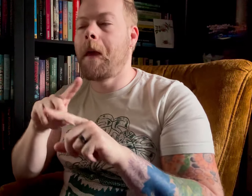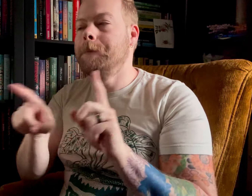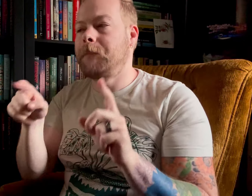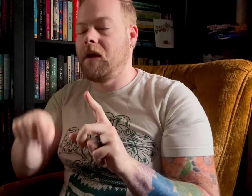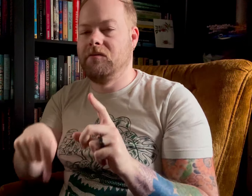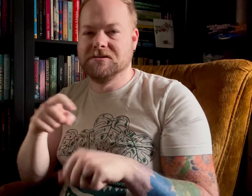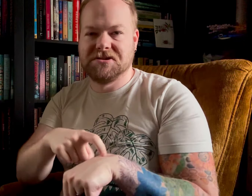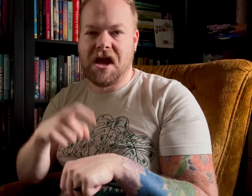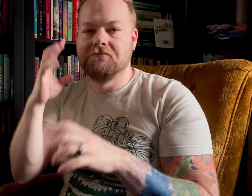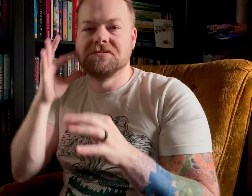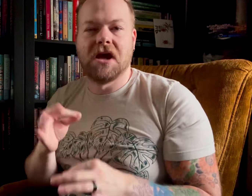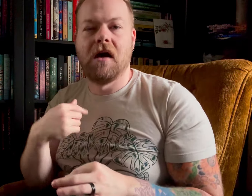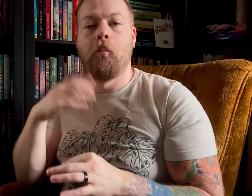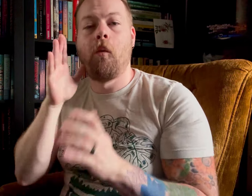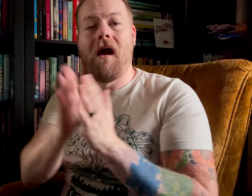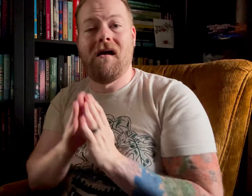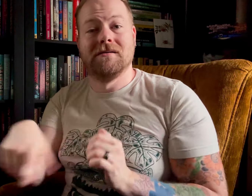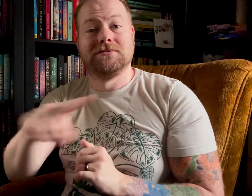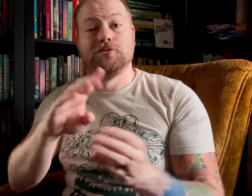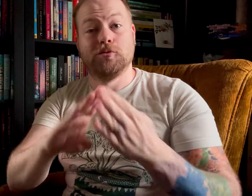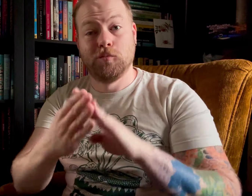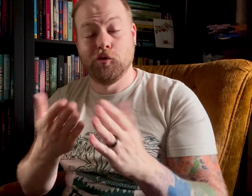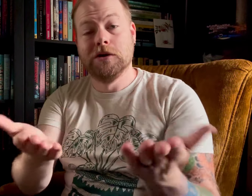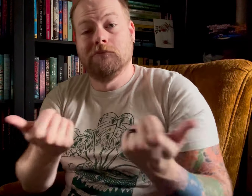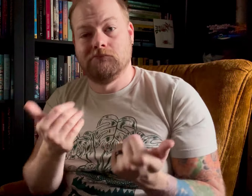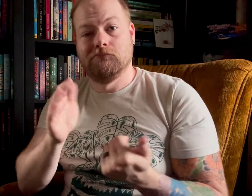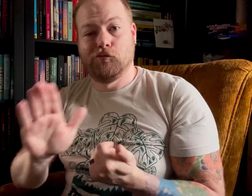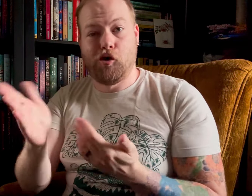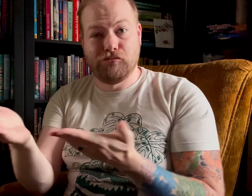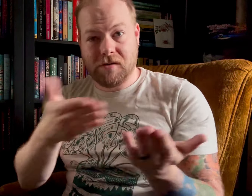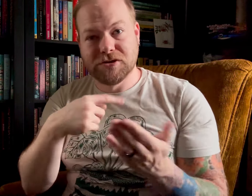But this time, we decided we would ask the community to give us your recommendations,